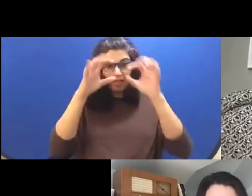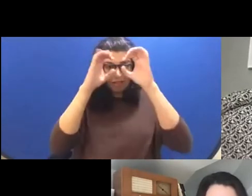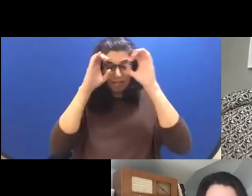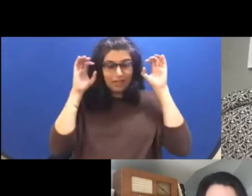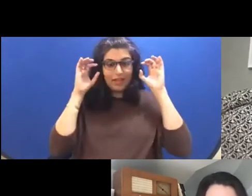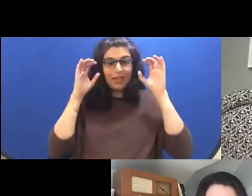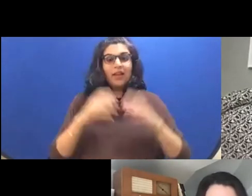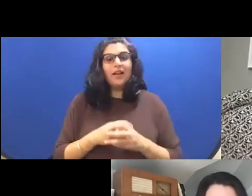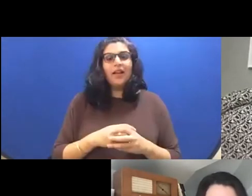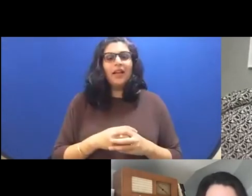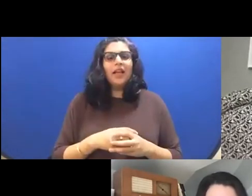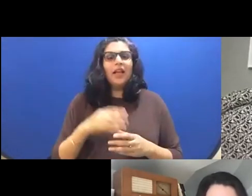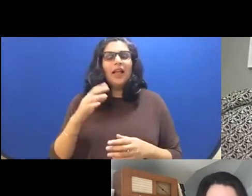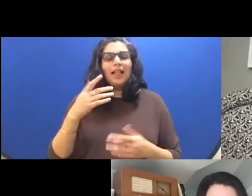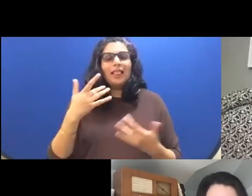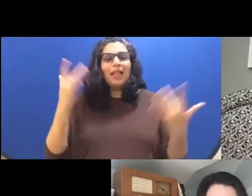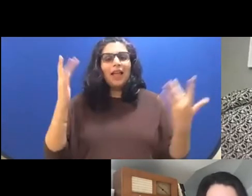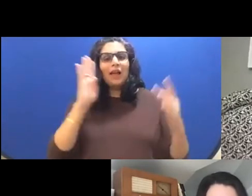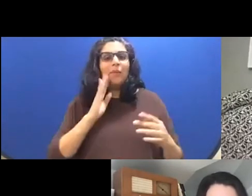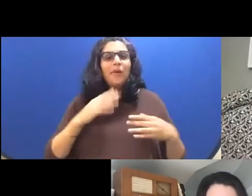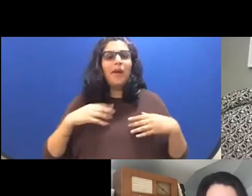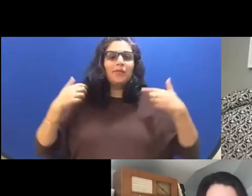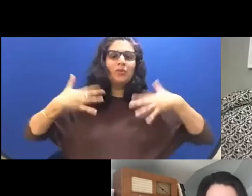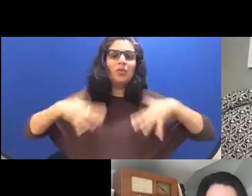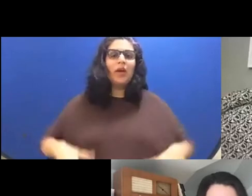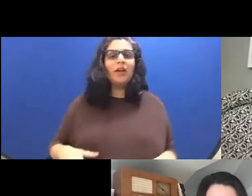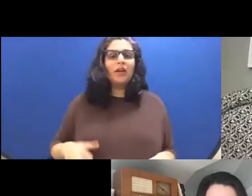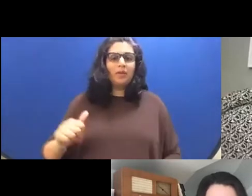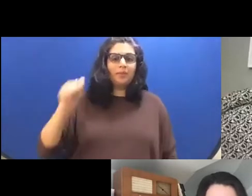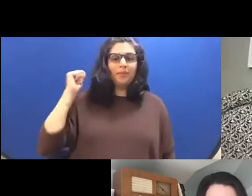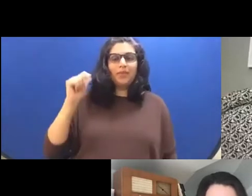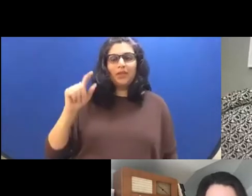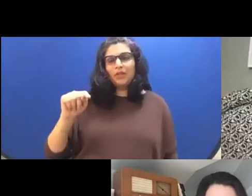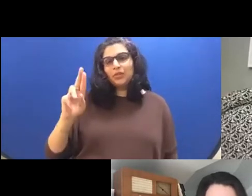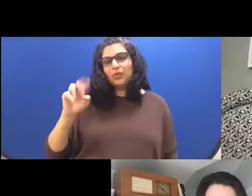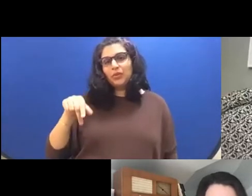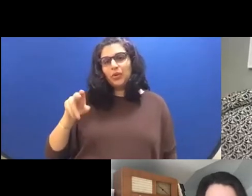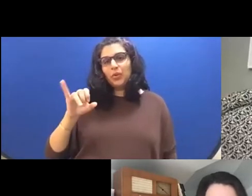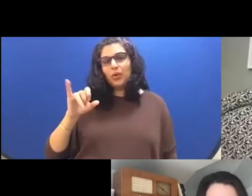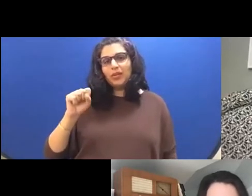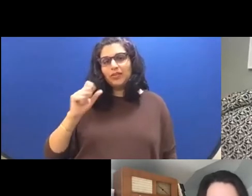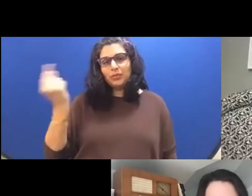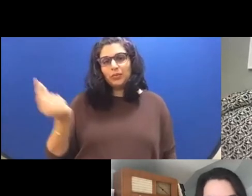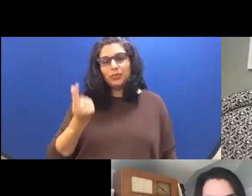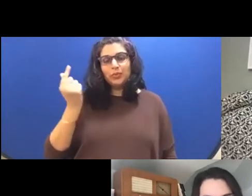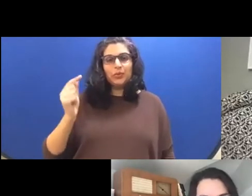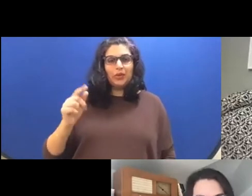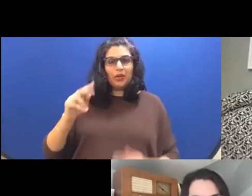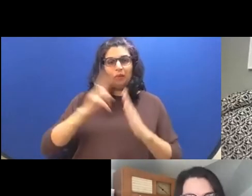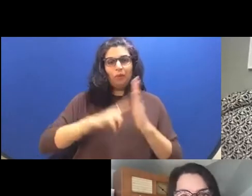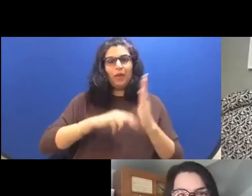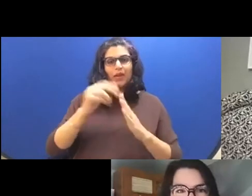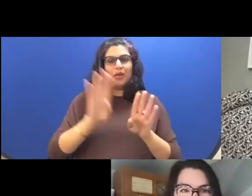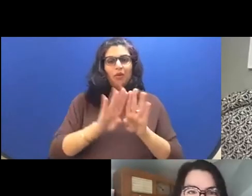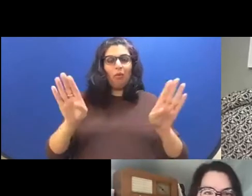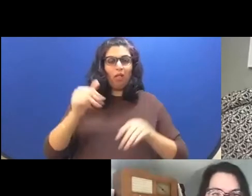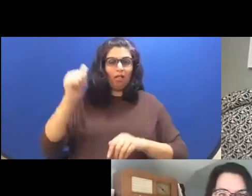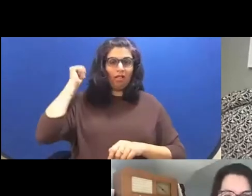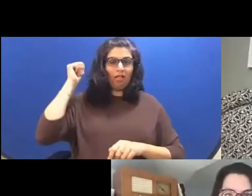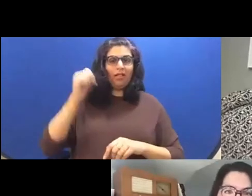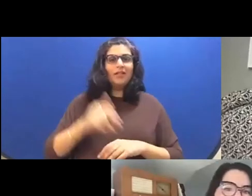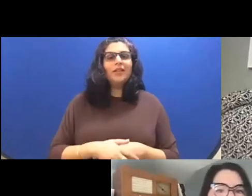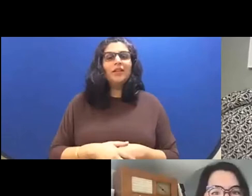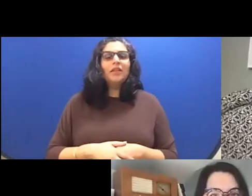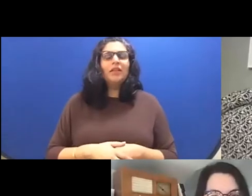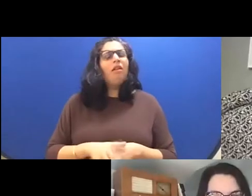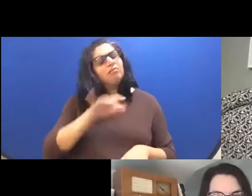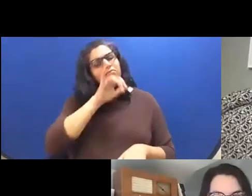sweater and behind me is turquoise painted wall. So I would love to start by asking you